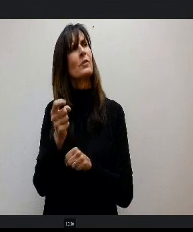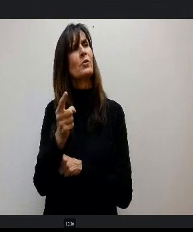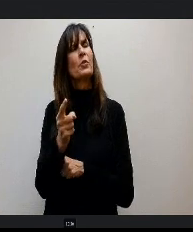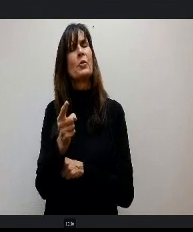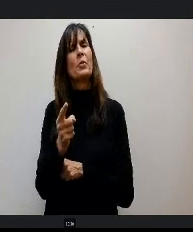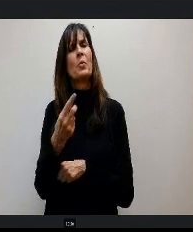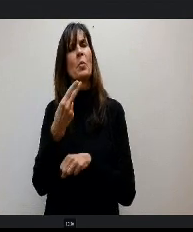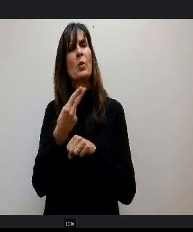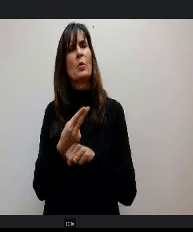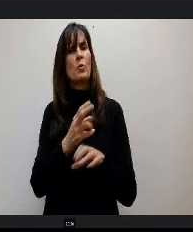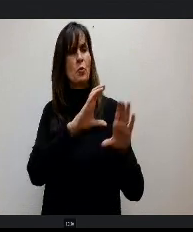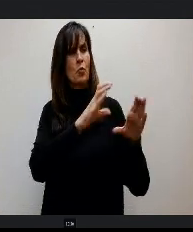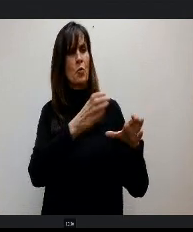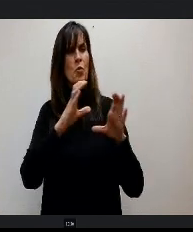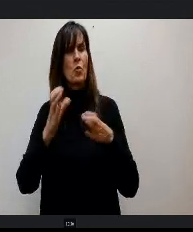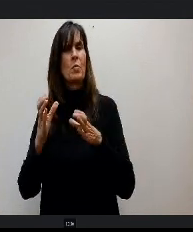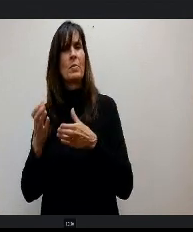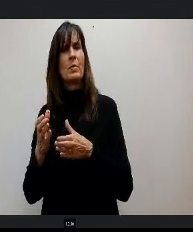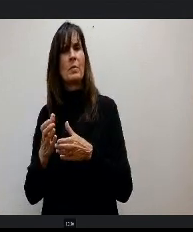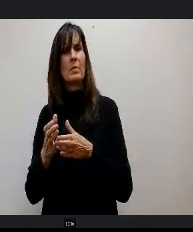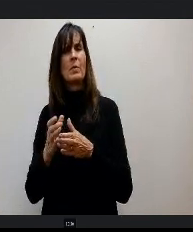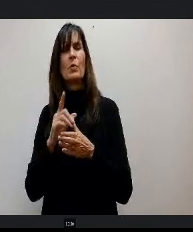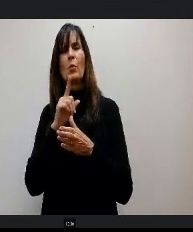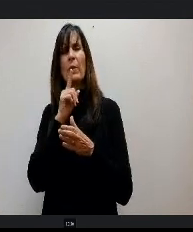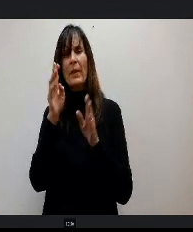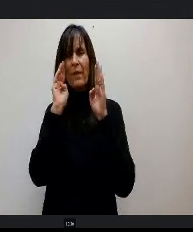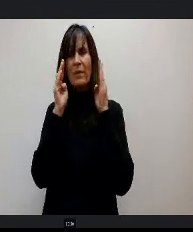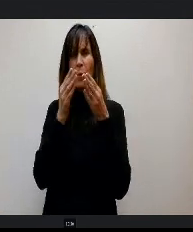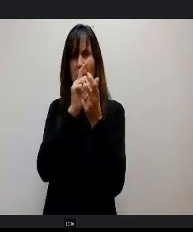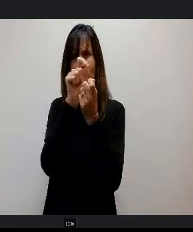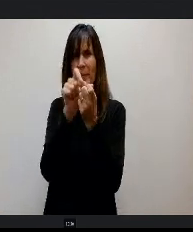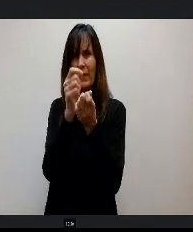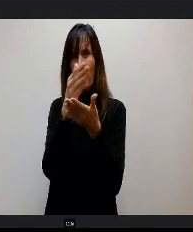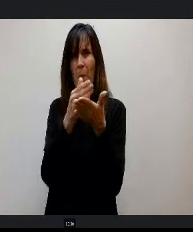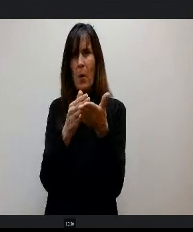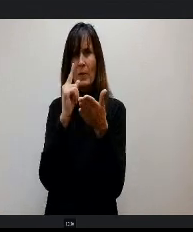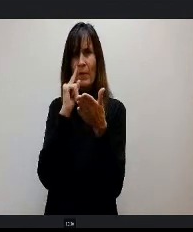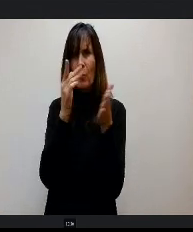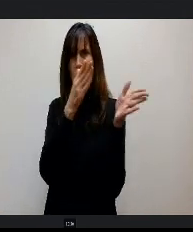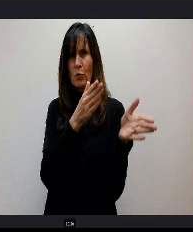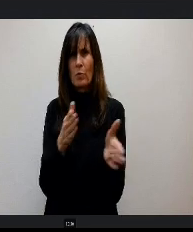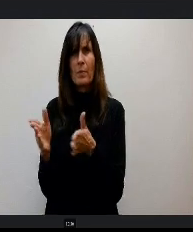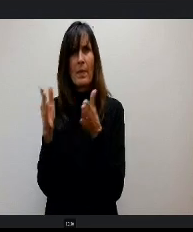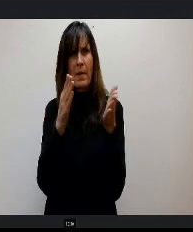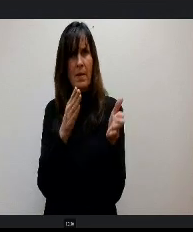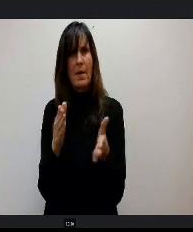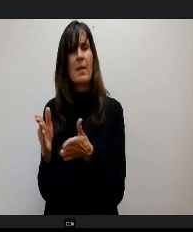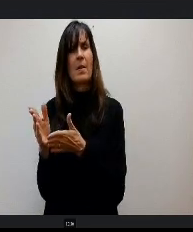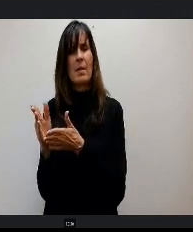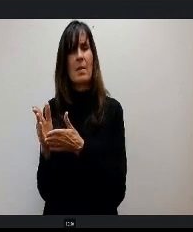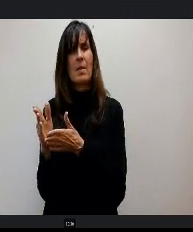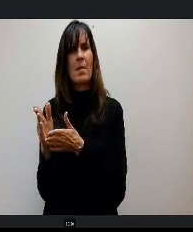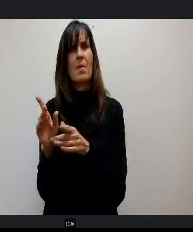those groups to focus on the specific parts of the strategic plan as well as the follow up that'll be needed